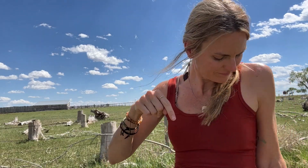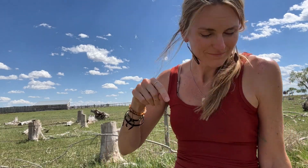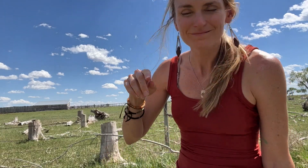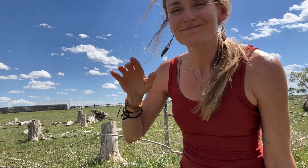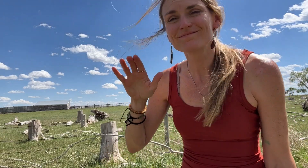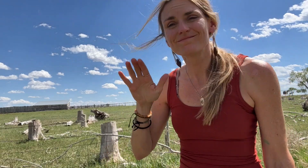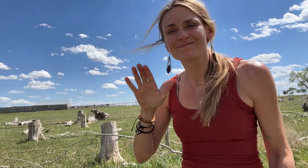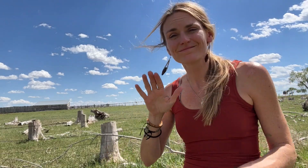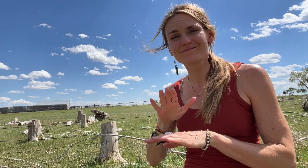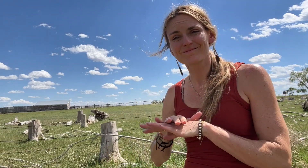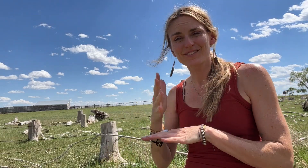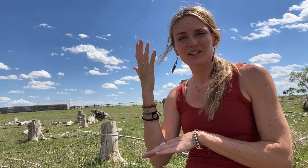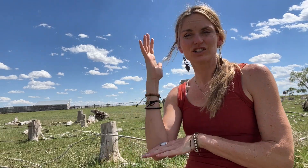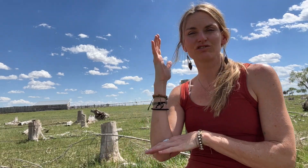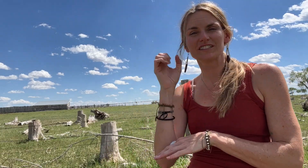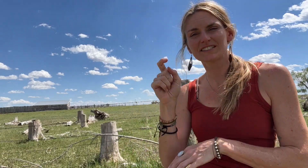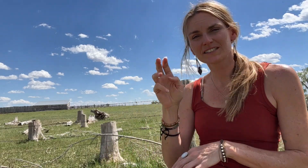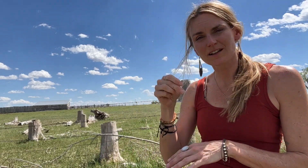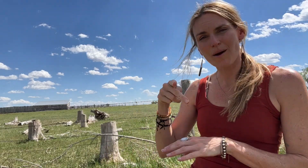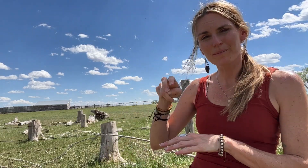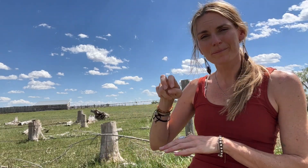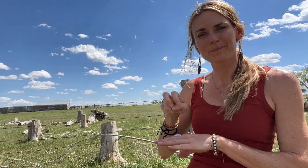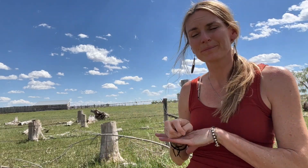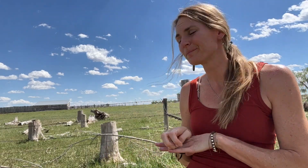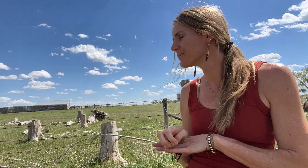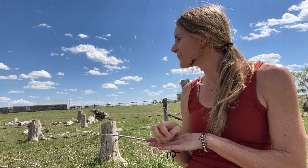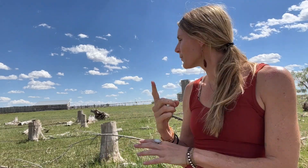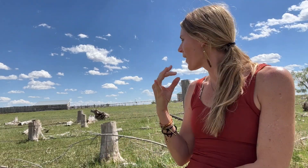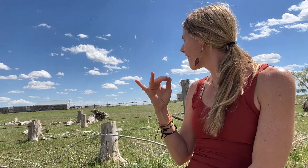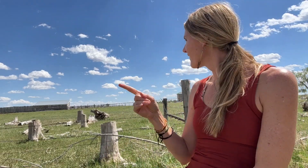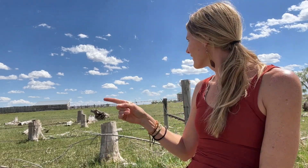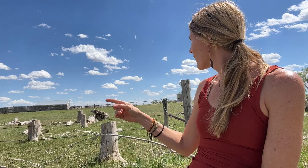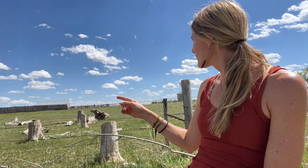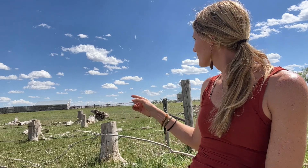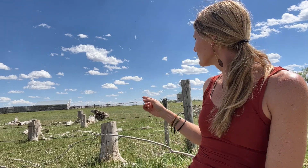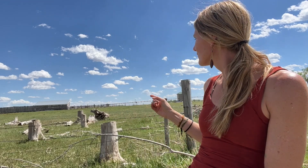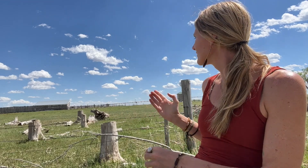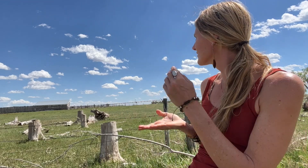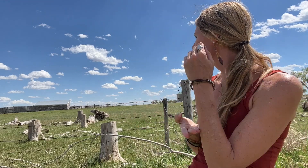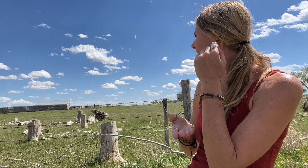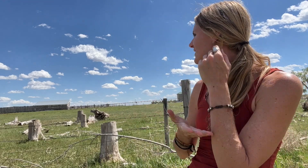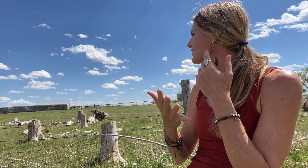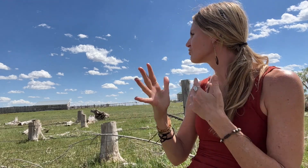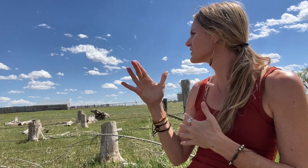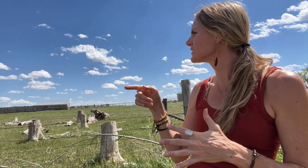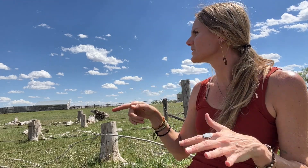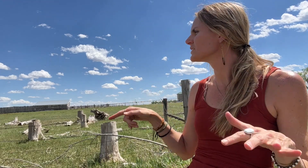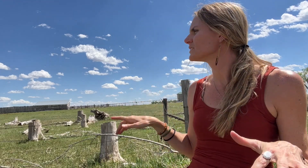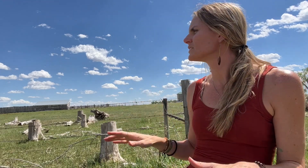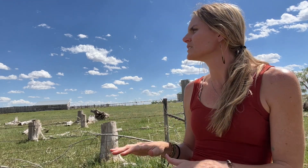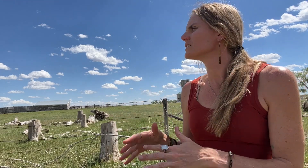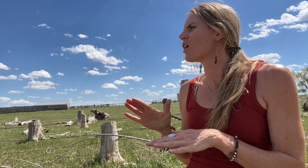I’m sitting here on a tree stump, one of many here